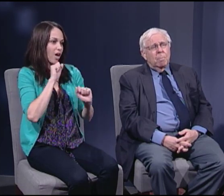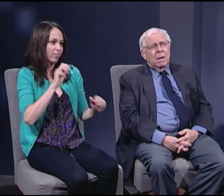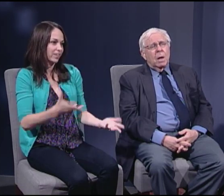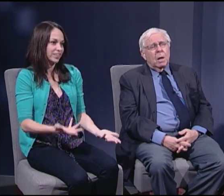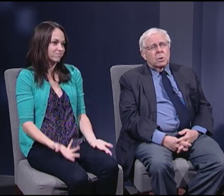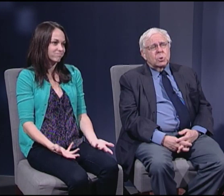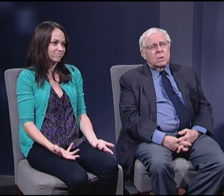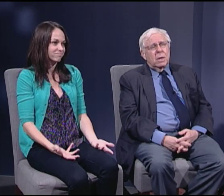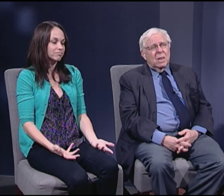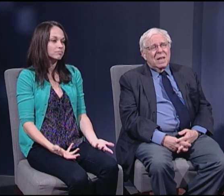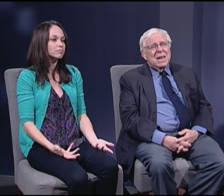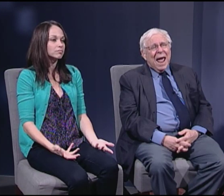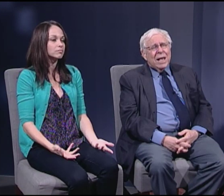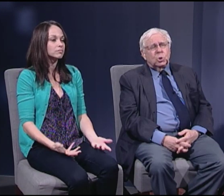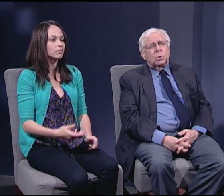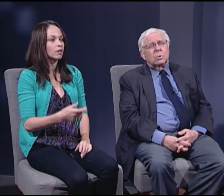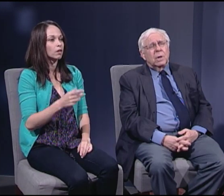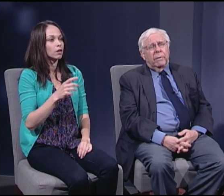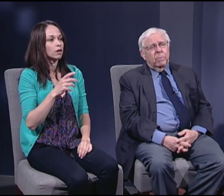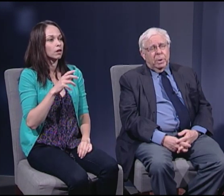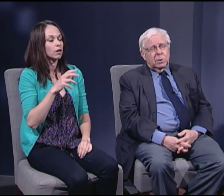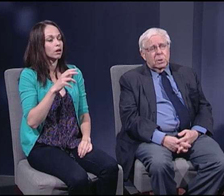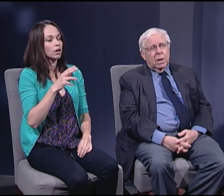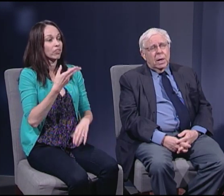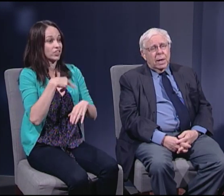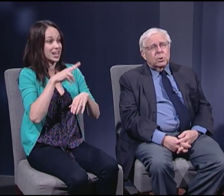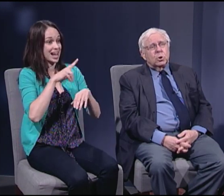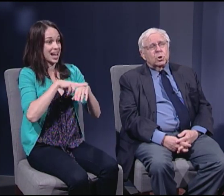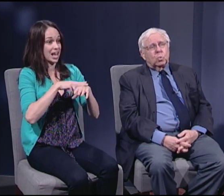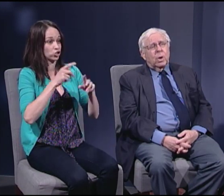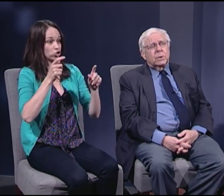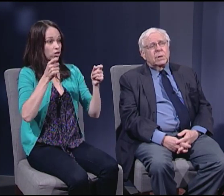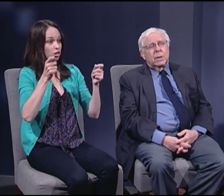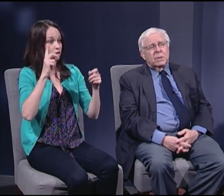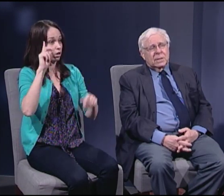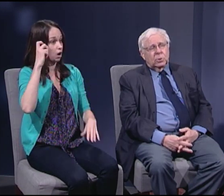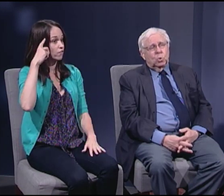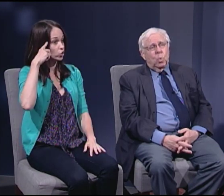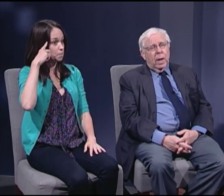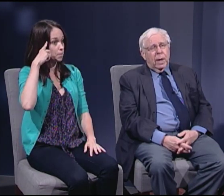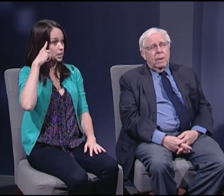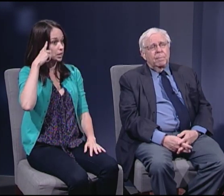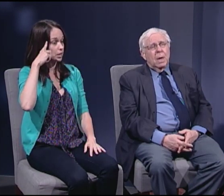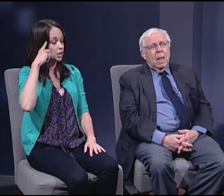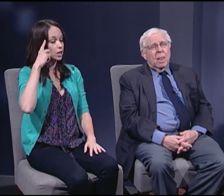because the national government is constructed in such a way